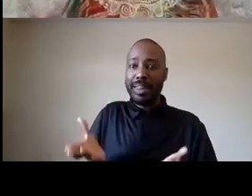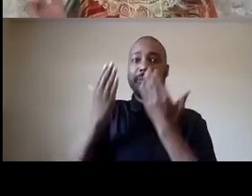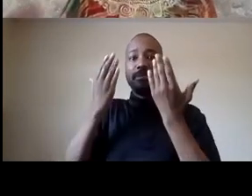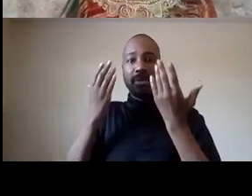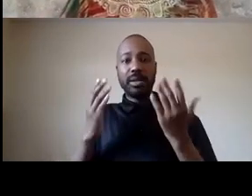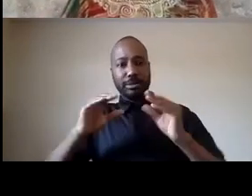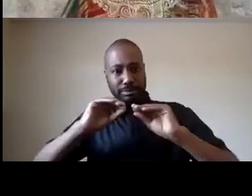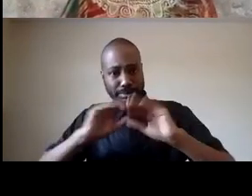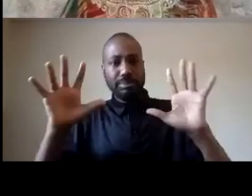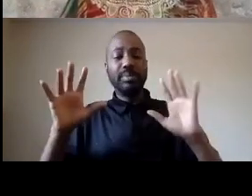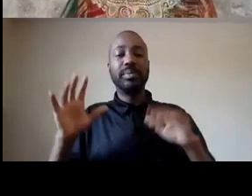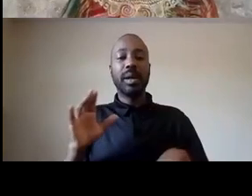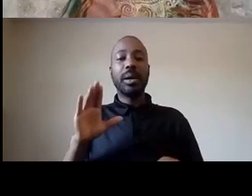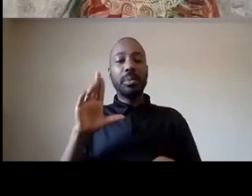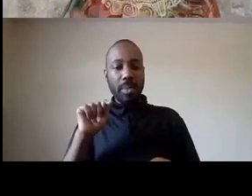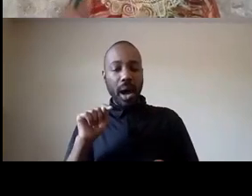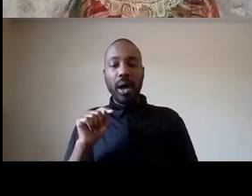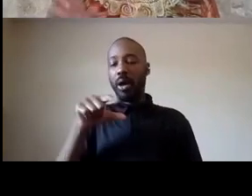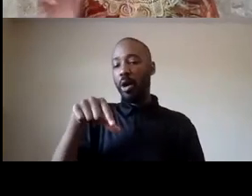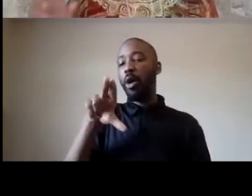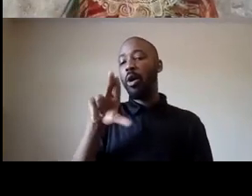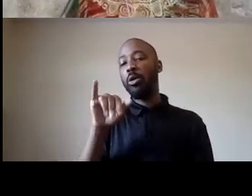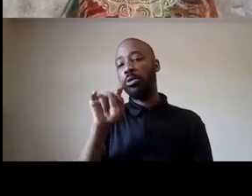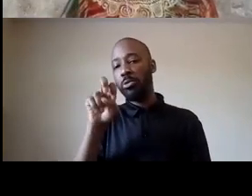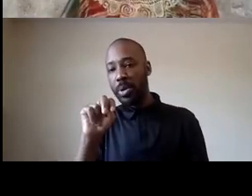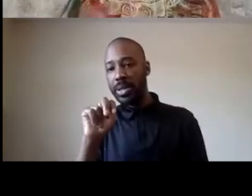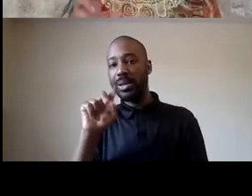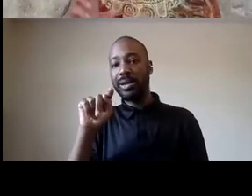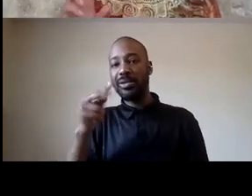happened to quinten thomas we can't do that and neglect that a